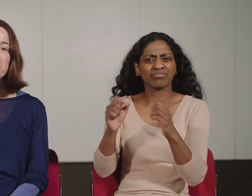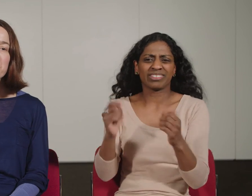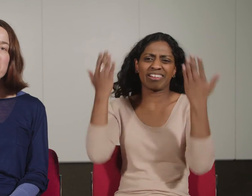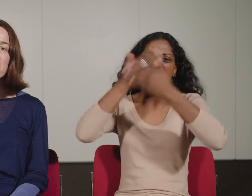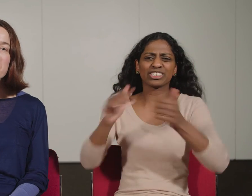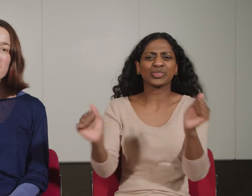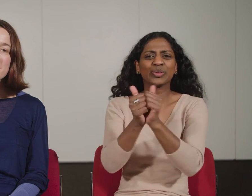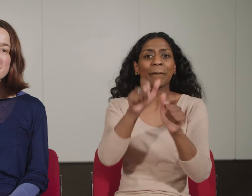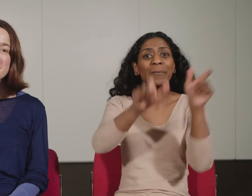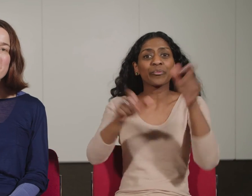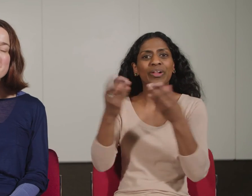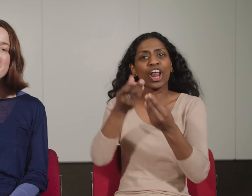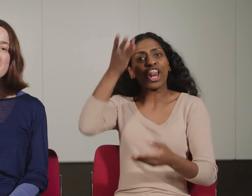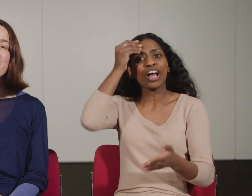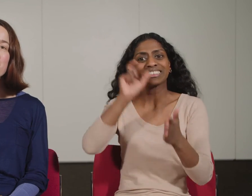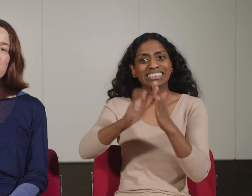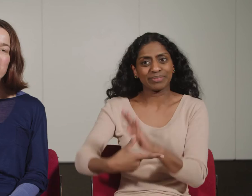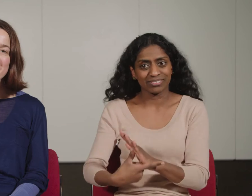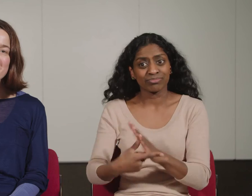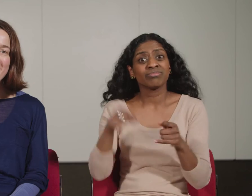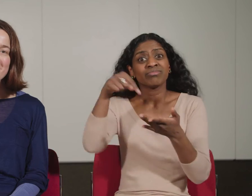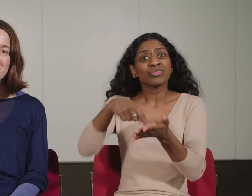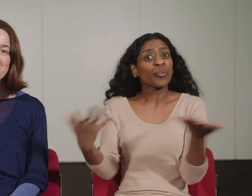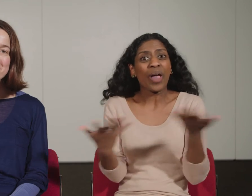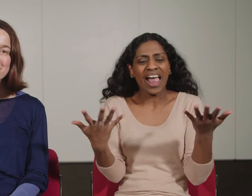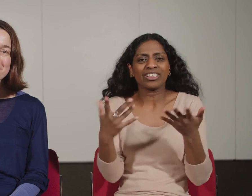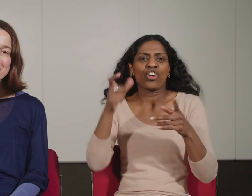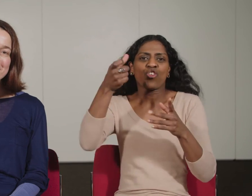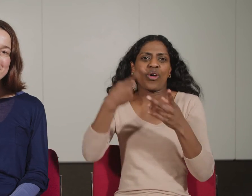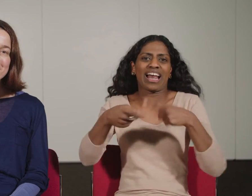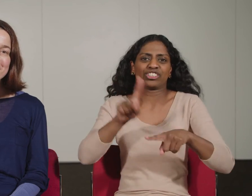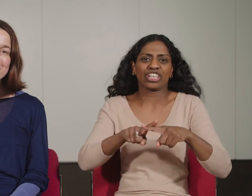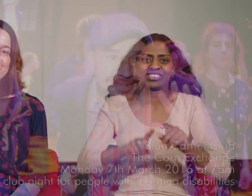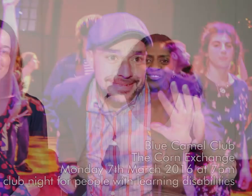for people with learning disabilities in the Corn Exchange.